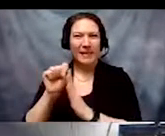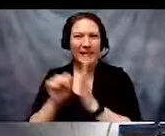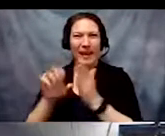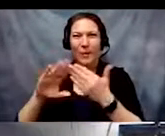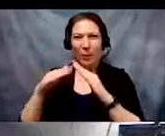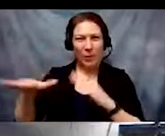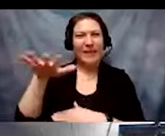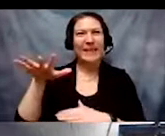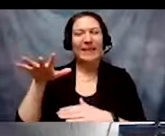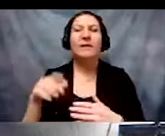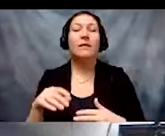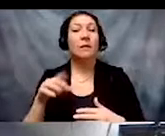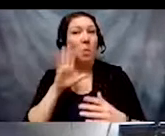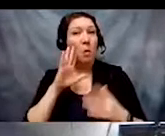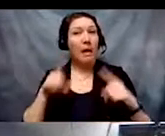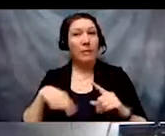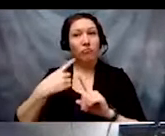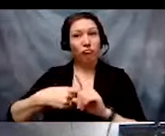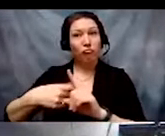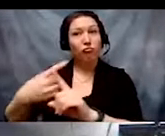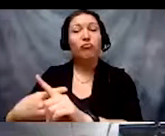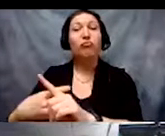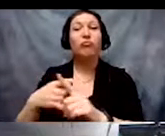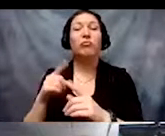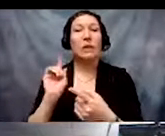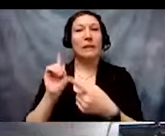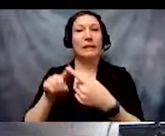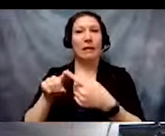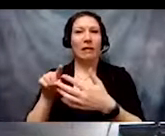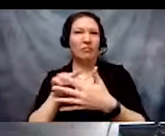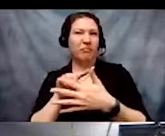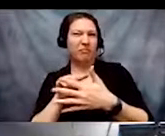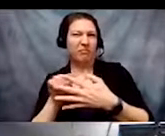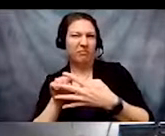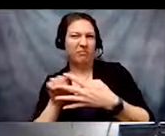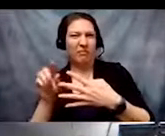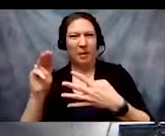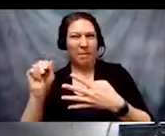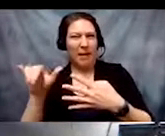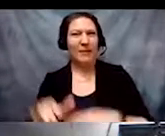will run monthly through early May. We're recording this session and